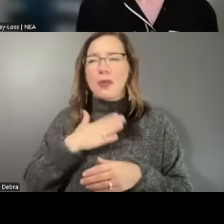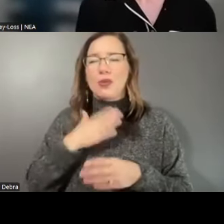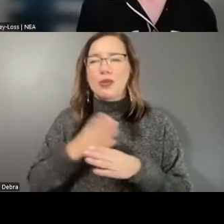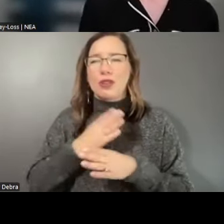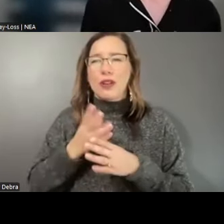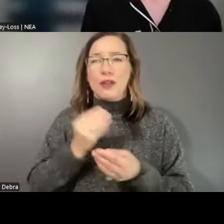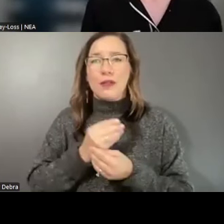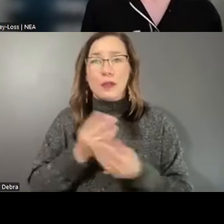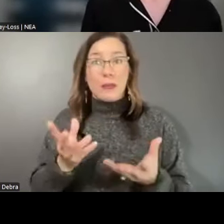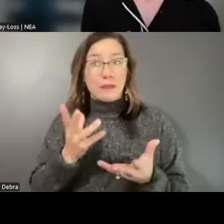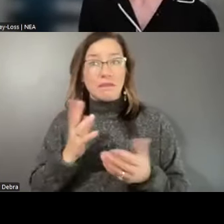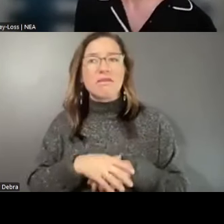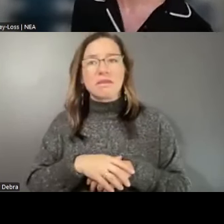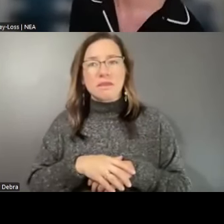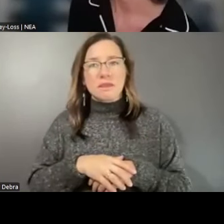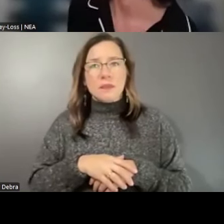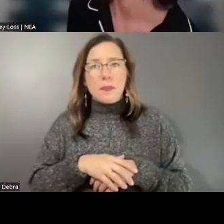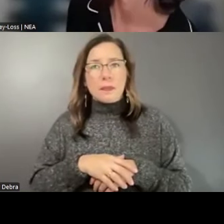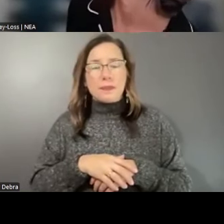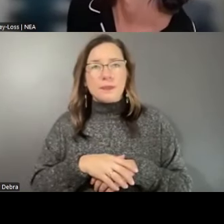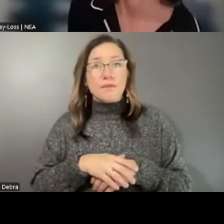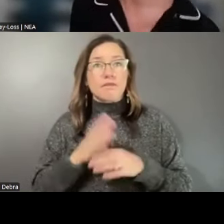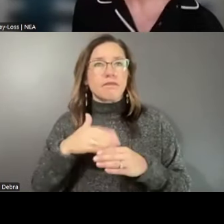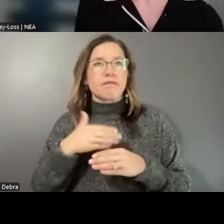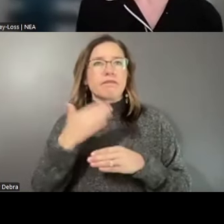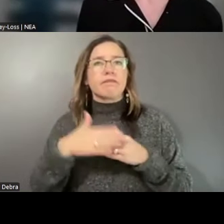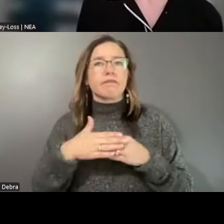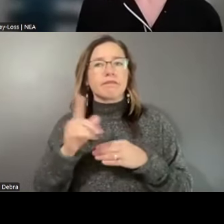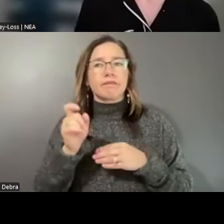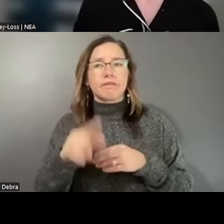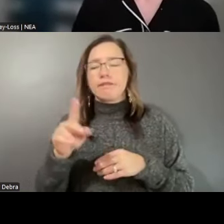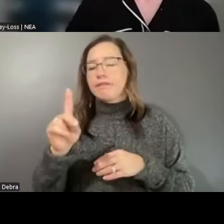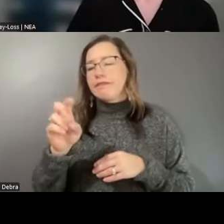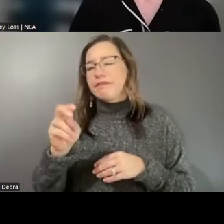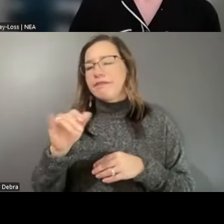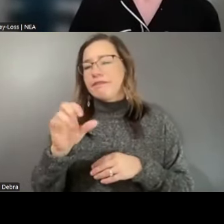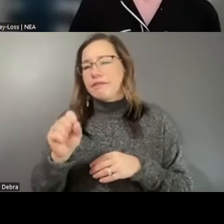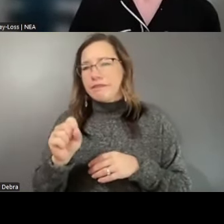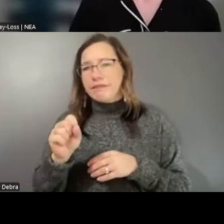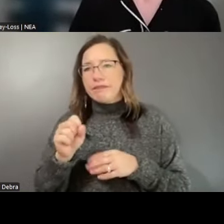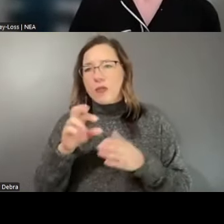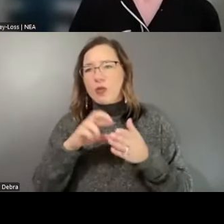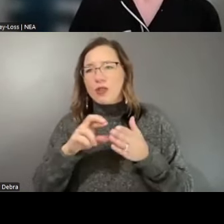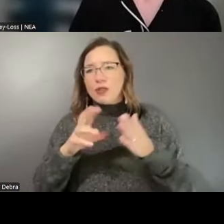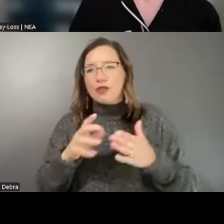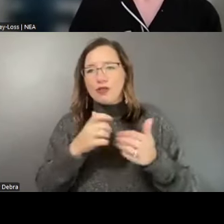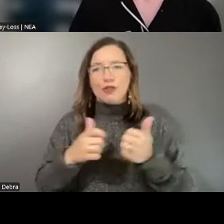of you. The next question goes to Dennis, our researcher-in-chief here on the panel,